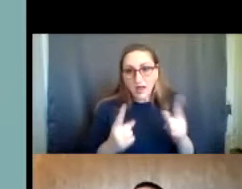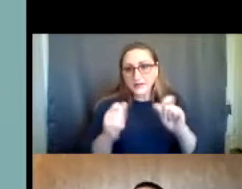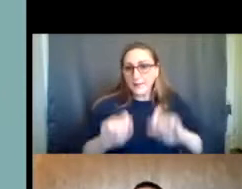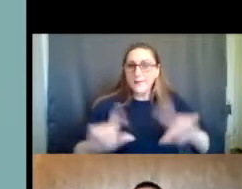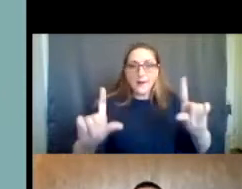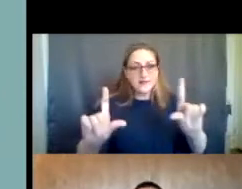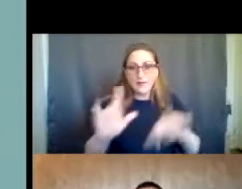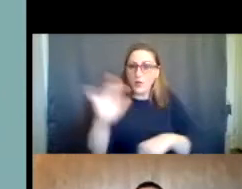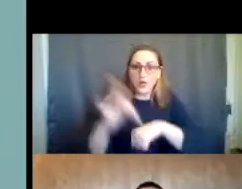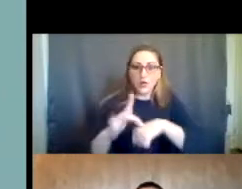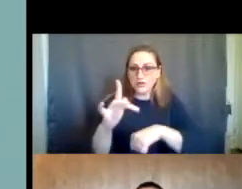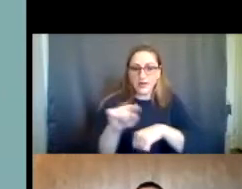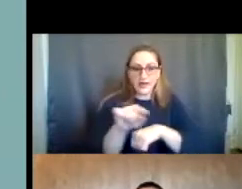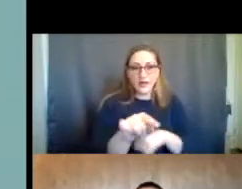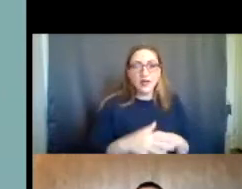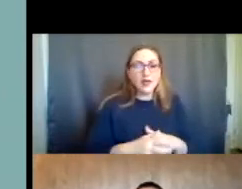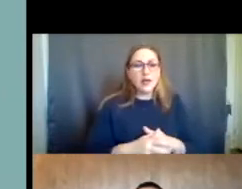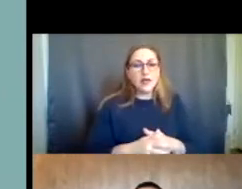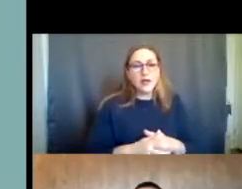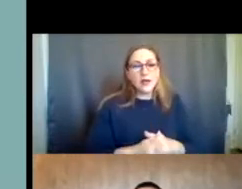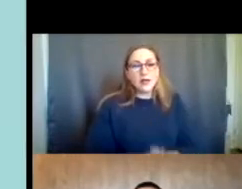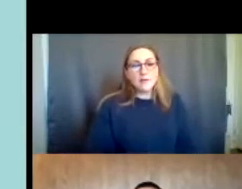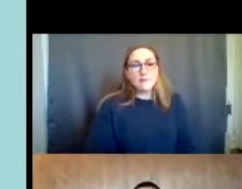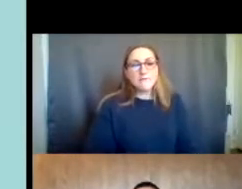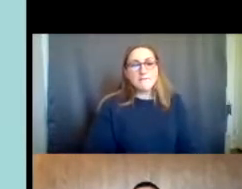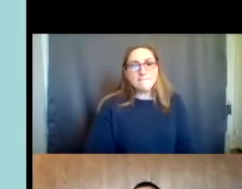when you come to this website.